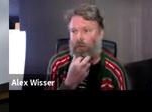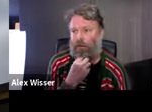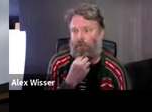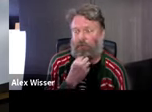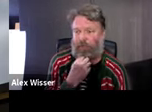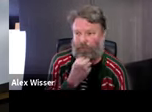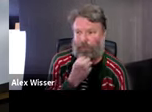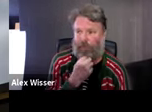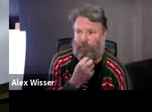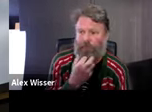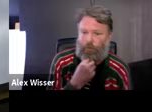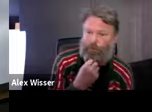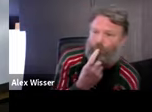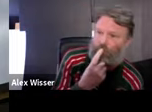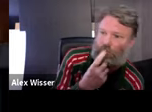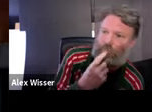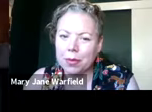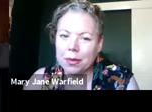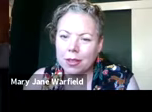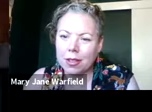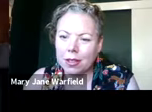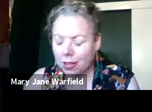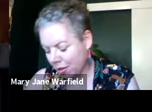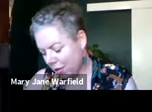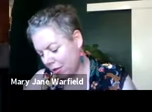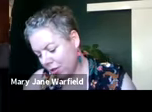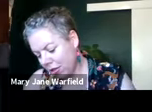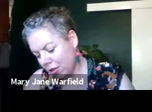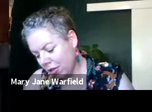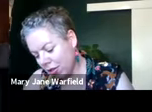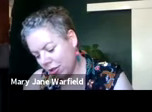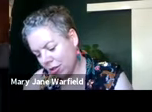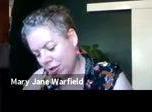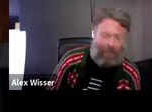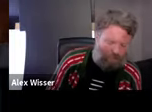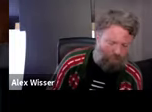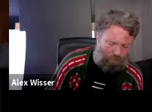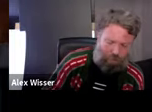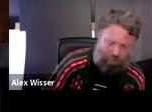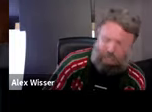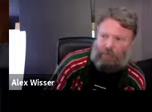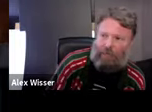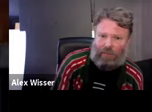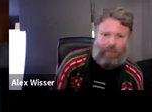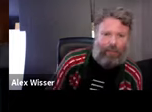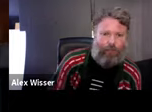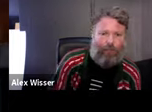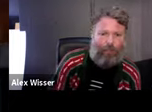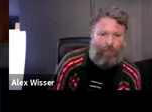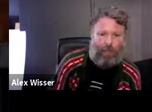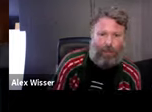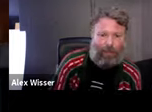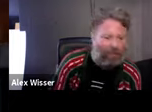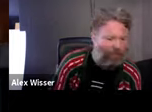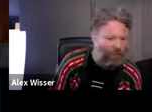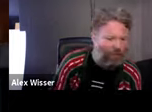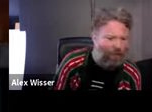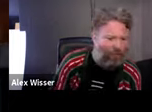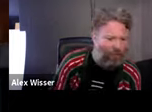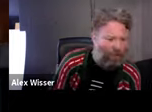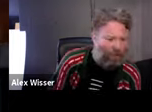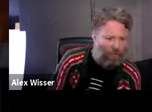cooked up the idea of Cement Festival. That set off a chain